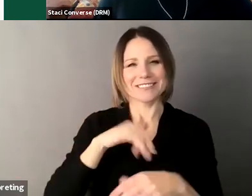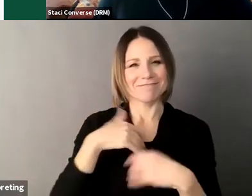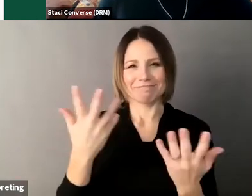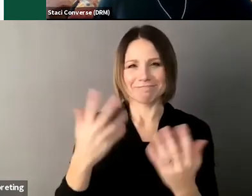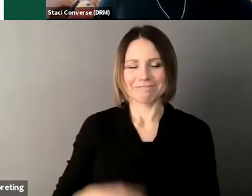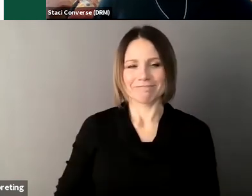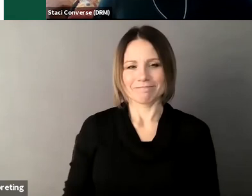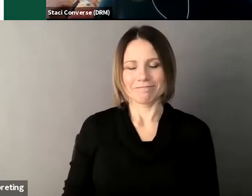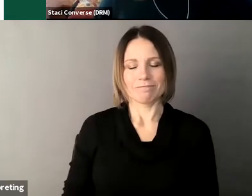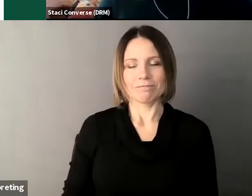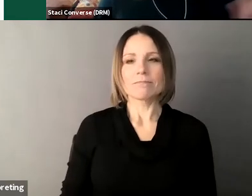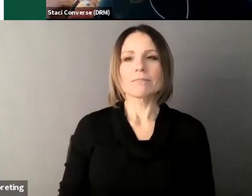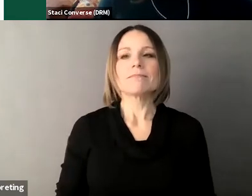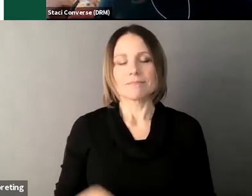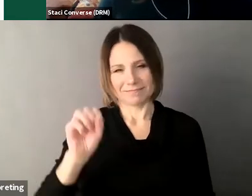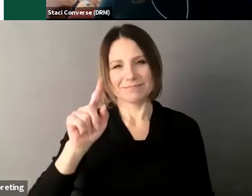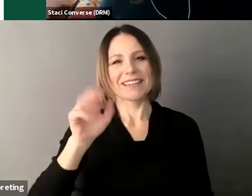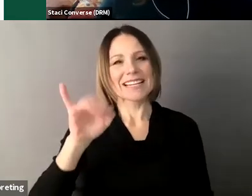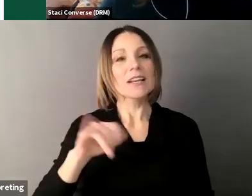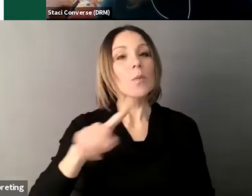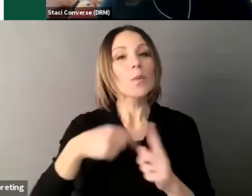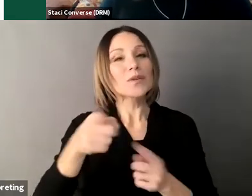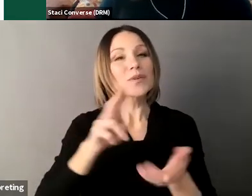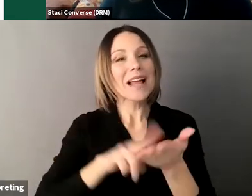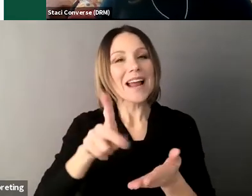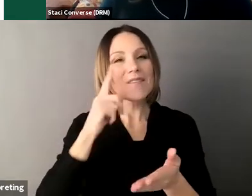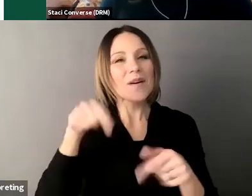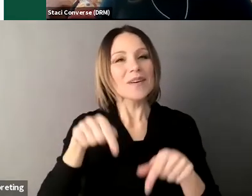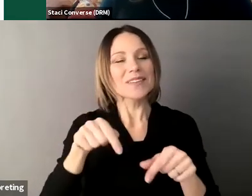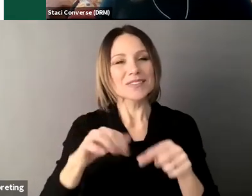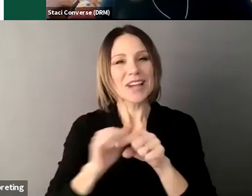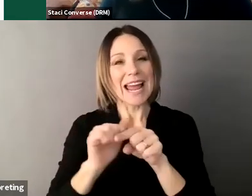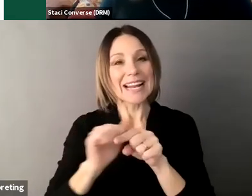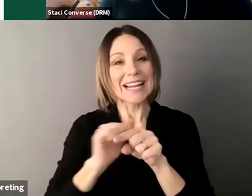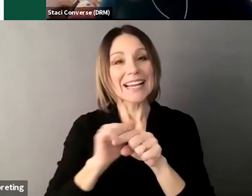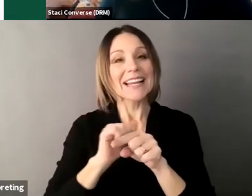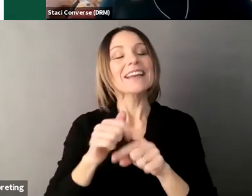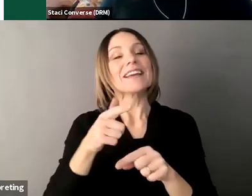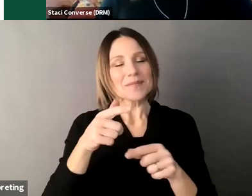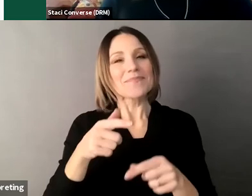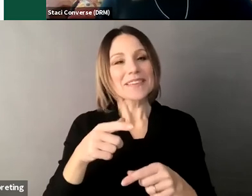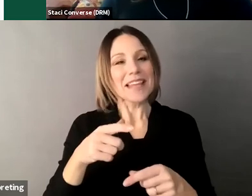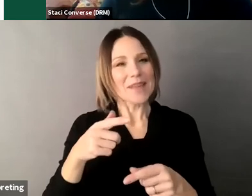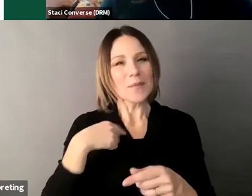so just a reminder I think when you signed up there was information about that you can get the handbook here's also where you can